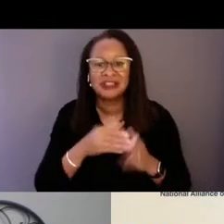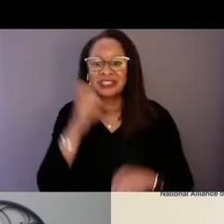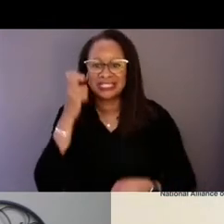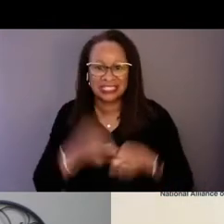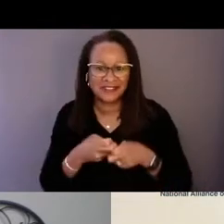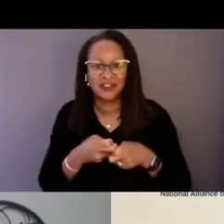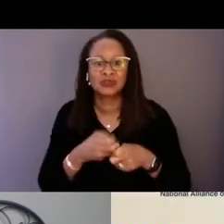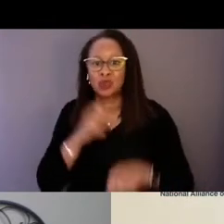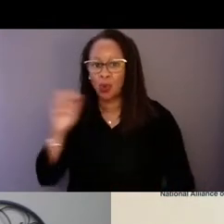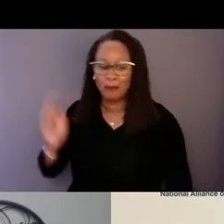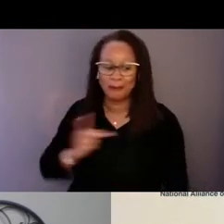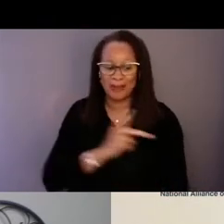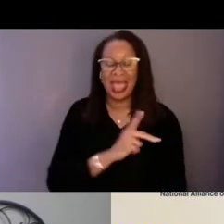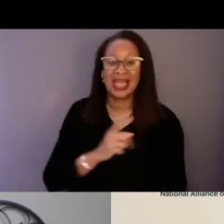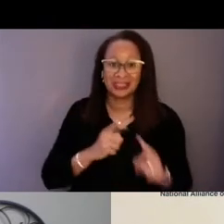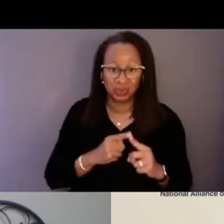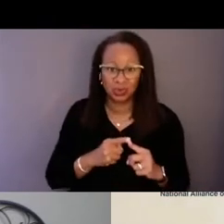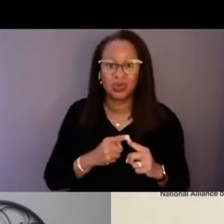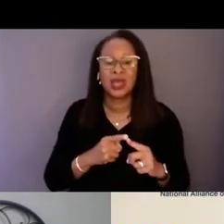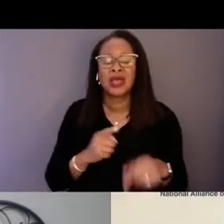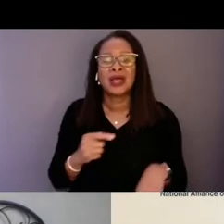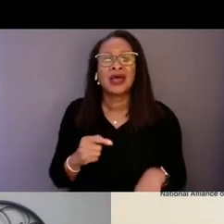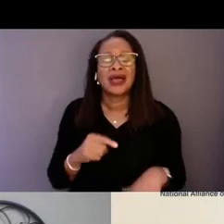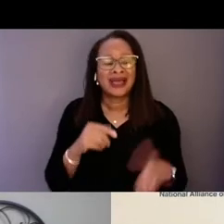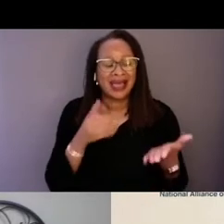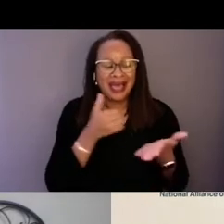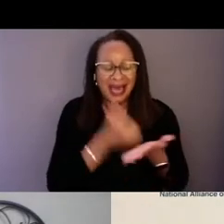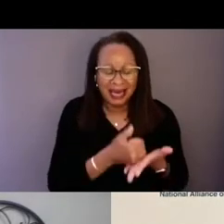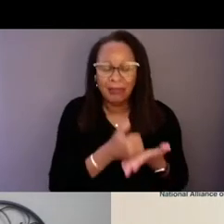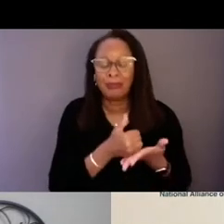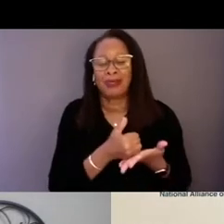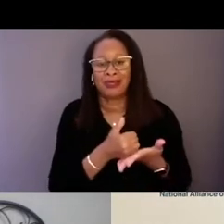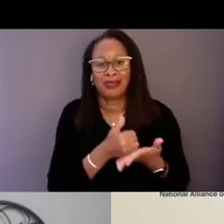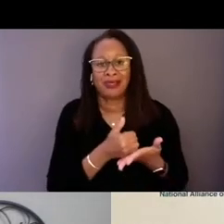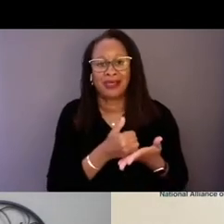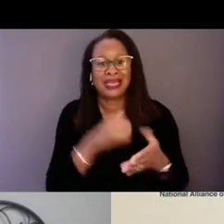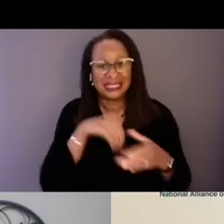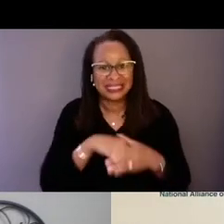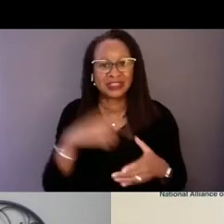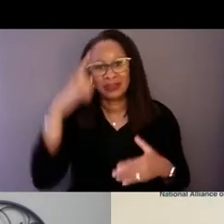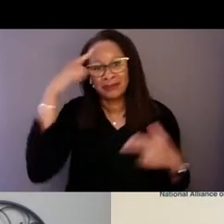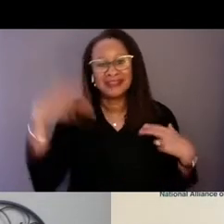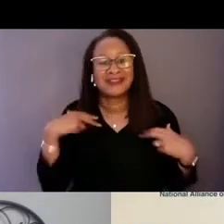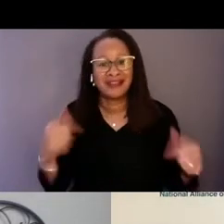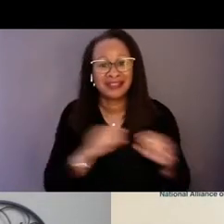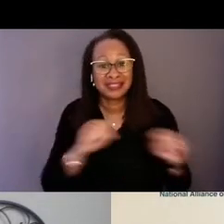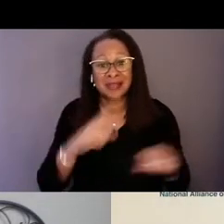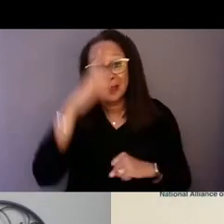into getting them into the mental health system because they're now in the law enforcement system,